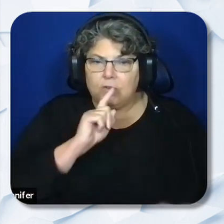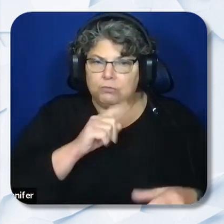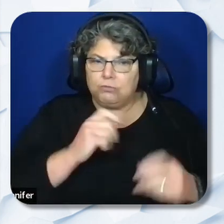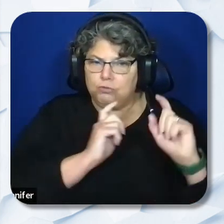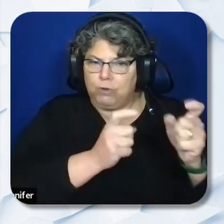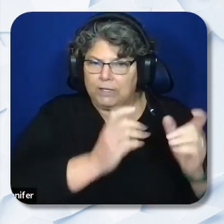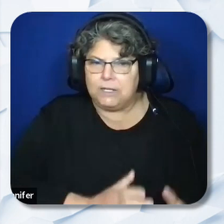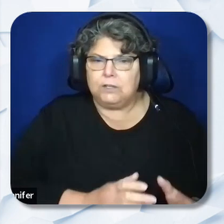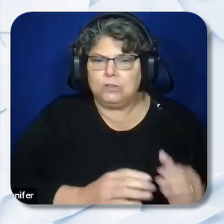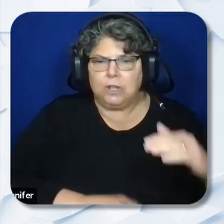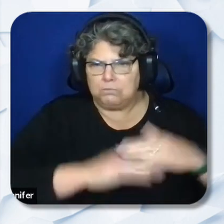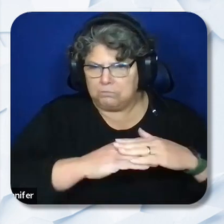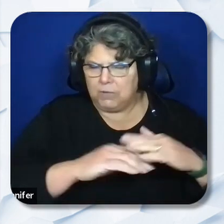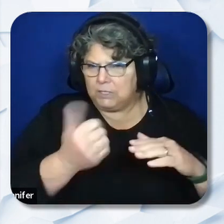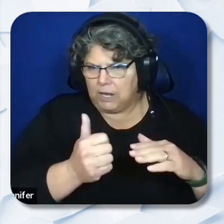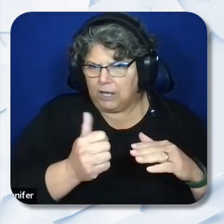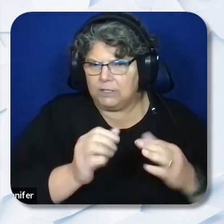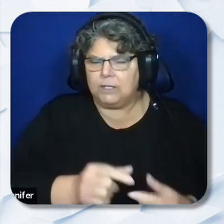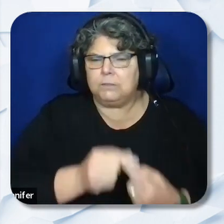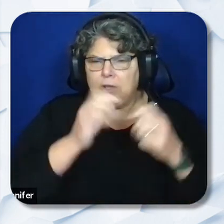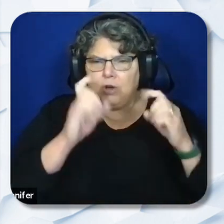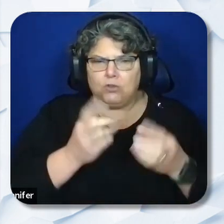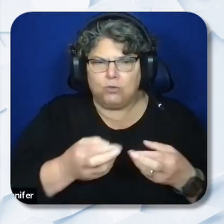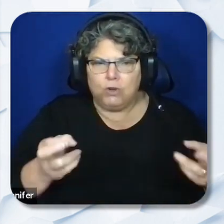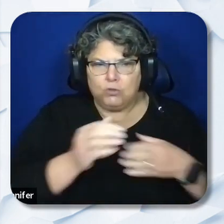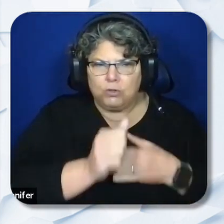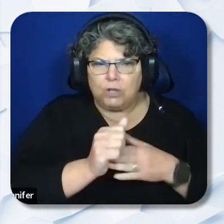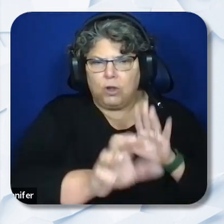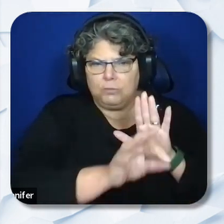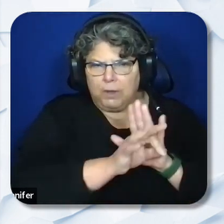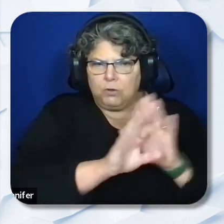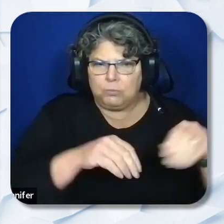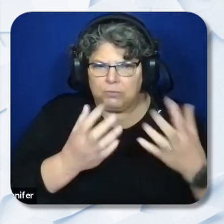special education resource leads are selected to provide specific expertise on a special